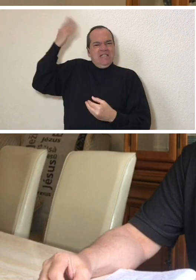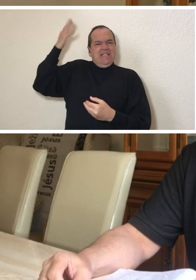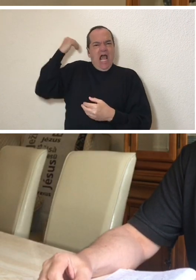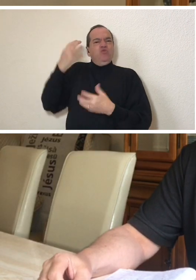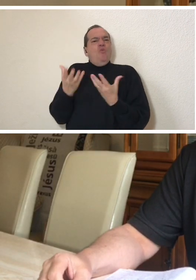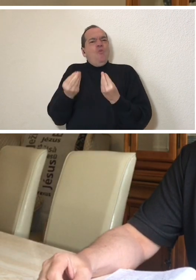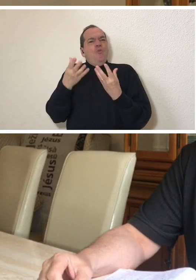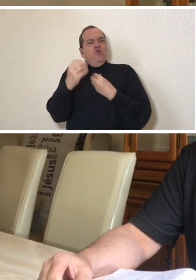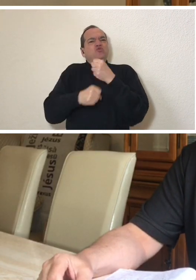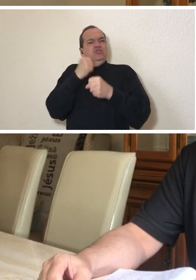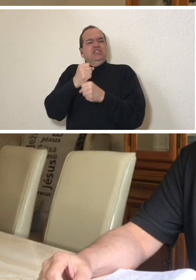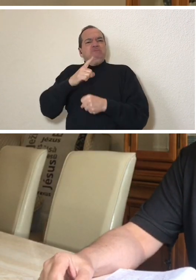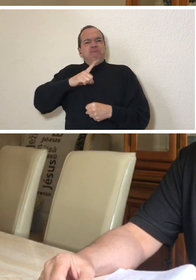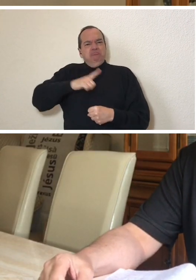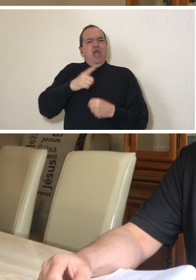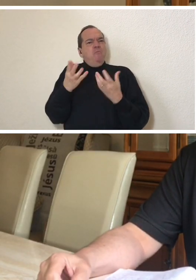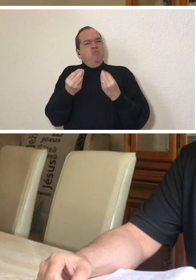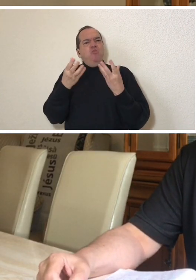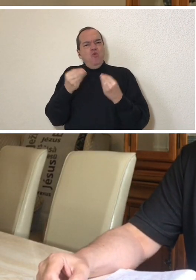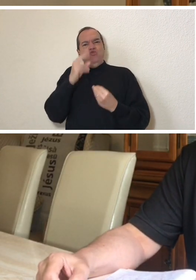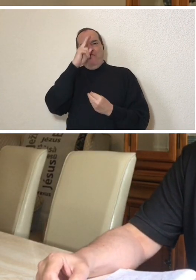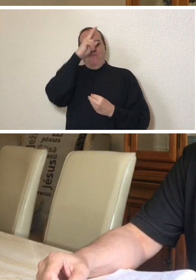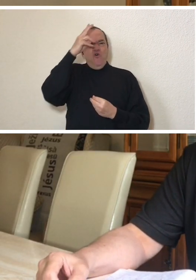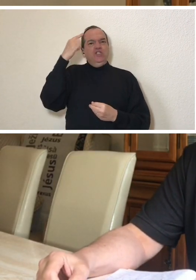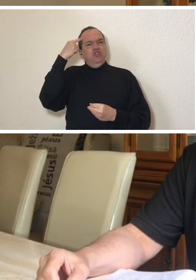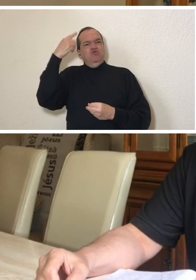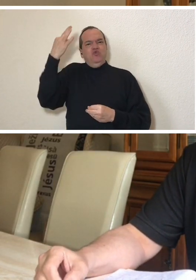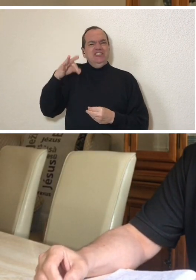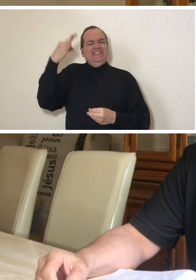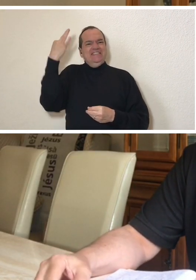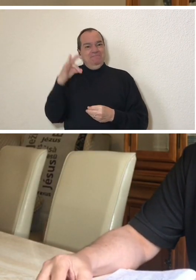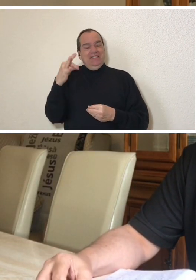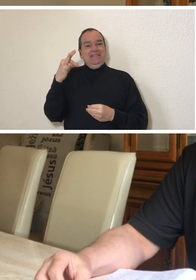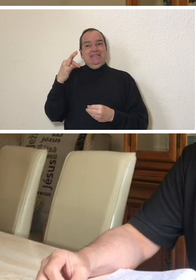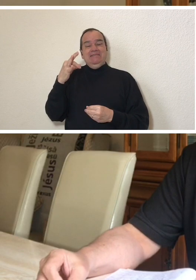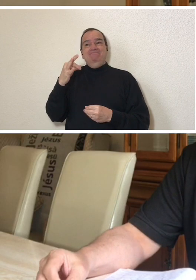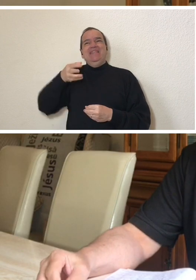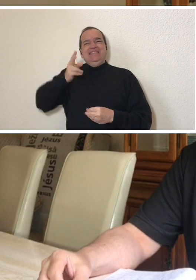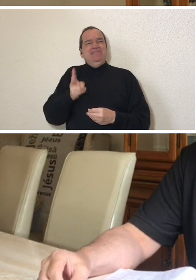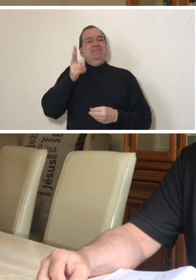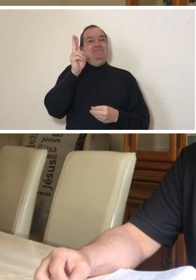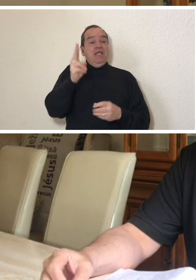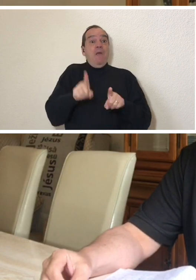that were always diagnosed as symptoms of allergy or stress,